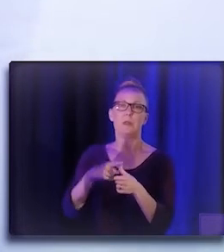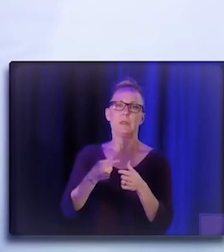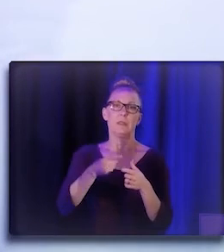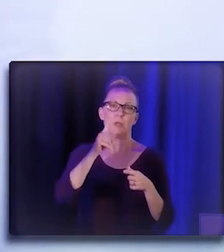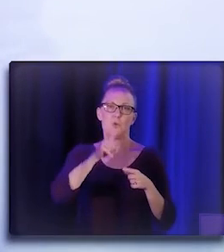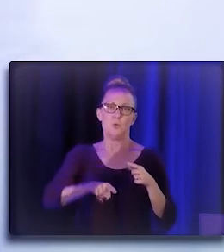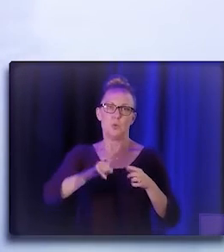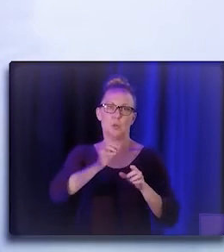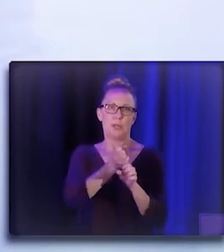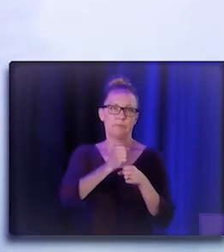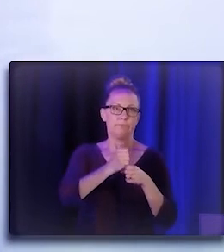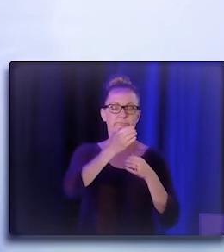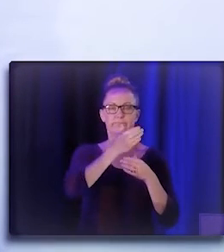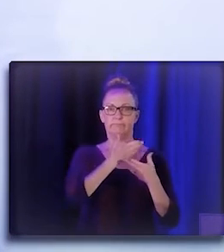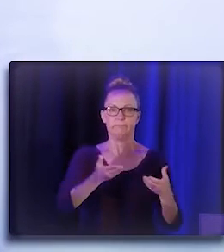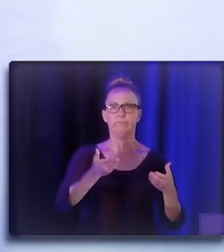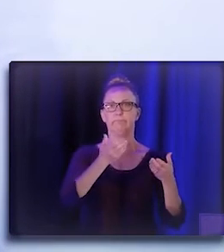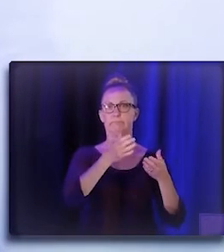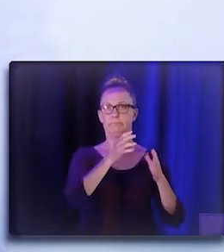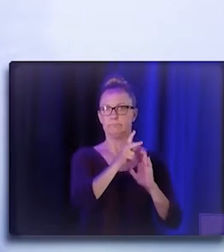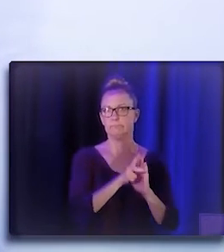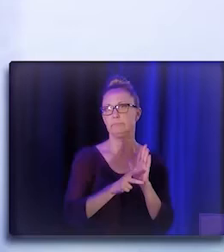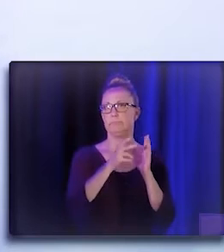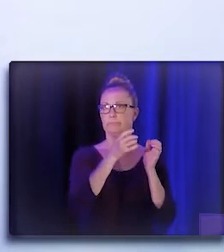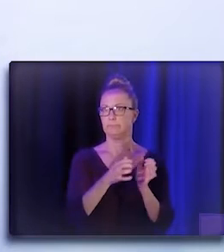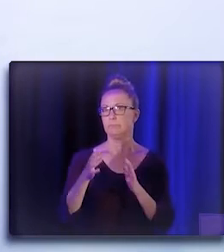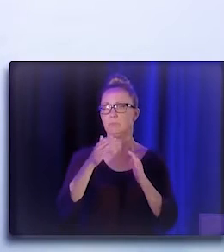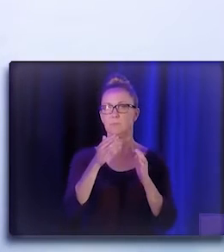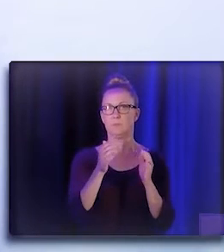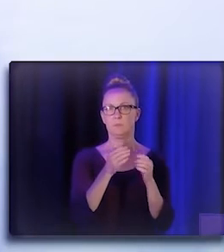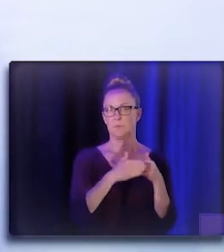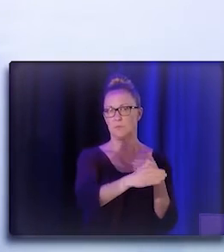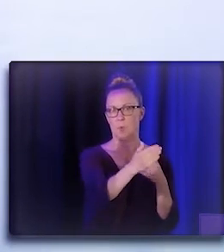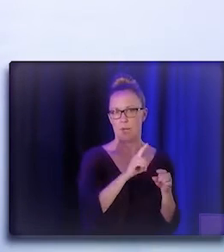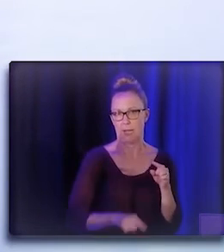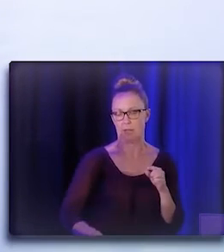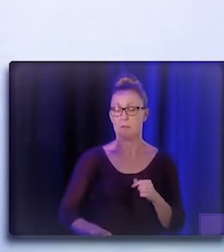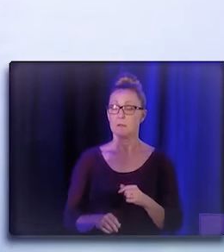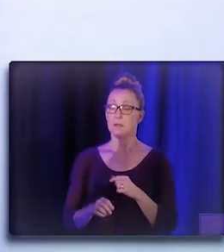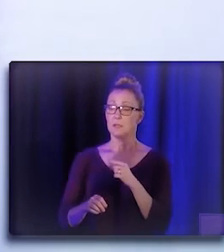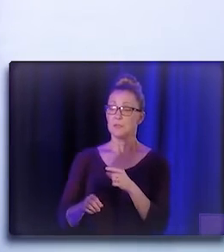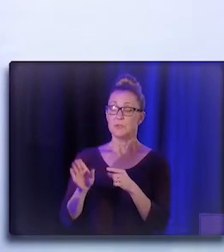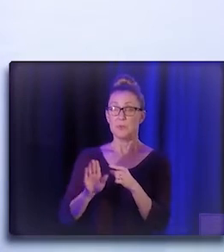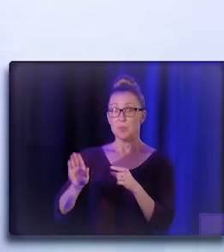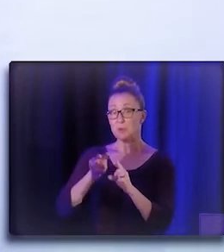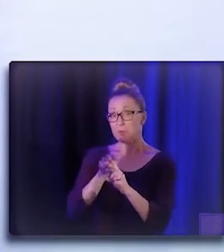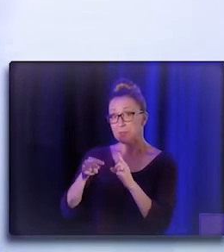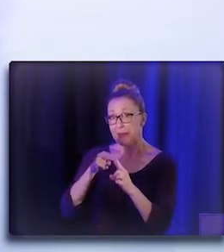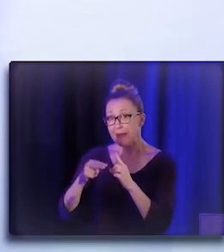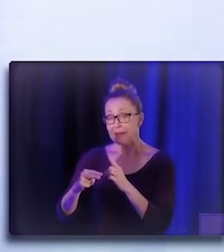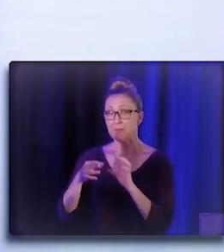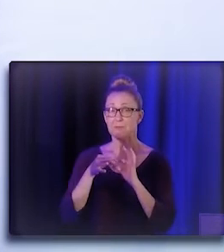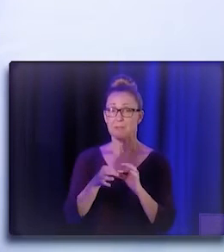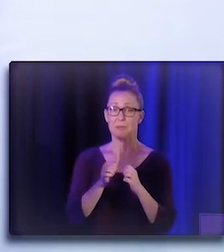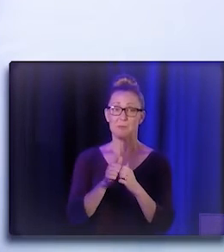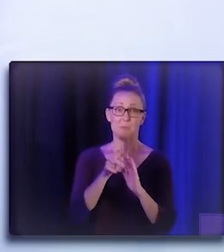encourages engaging CHW, Promotor and representative perspectives in policy related to the role.